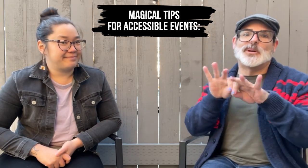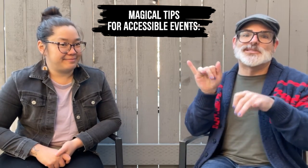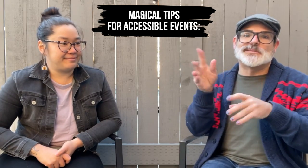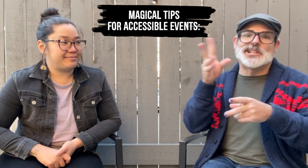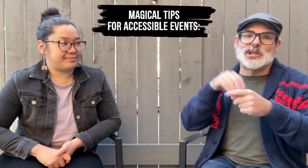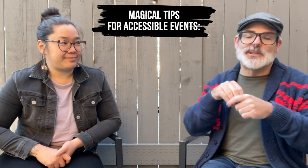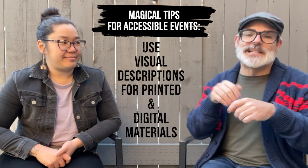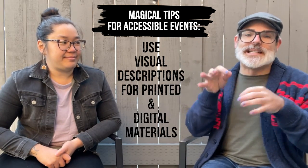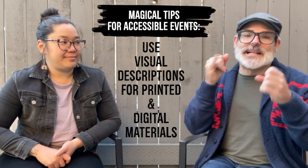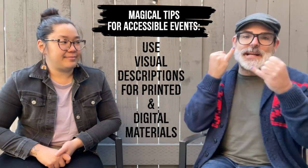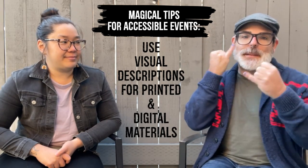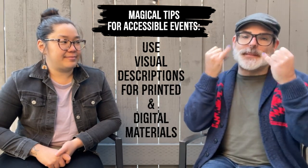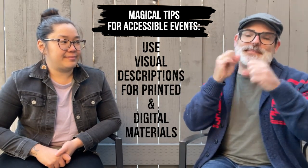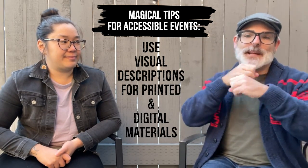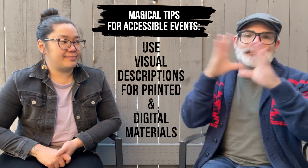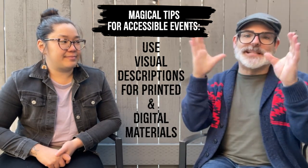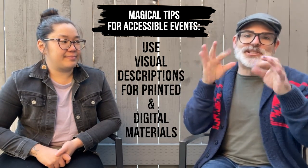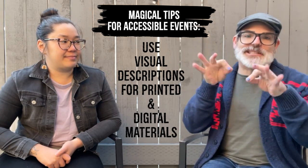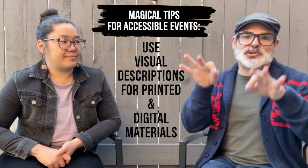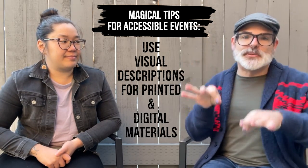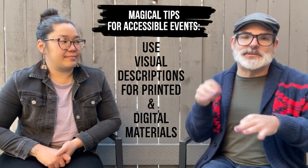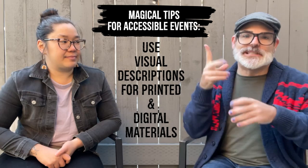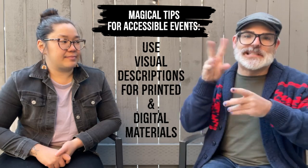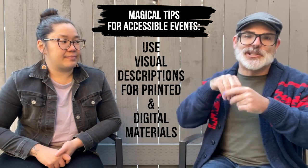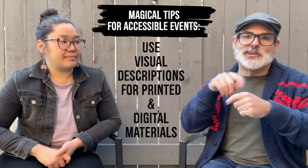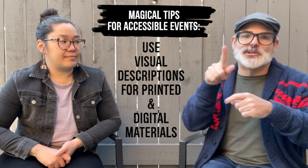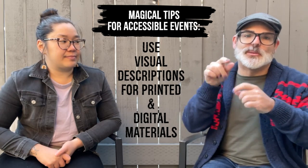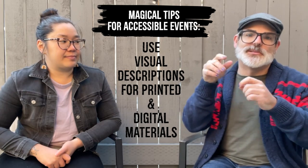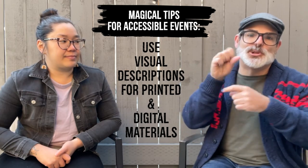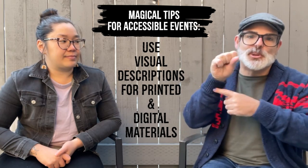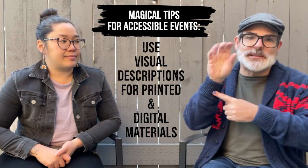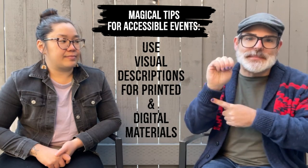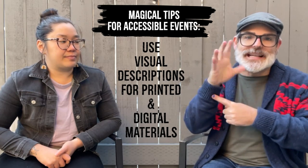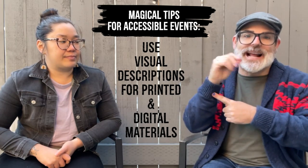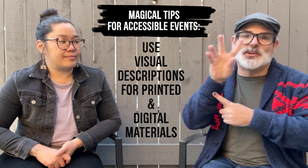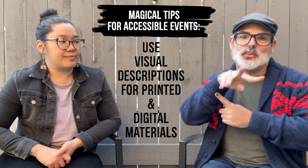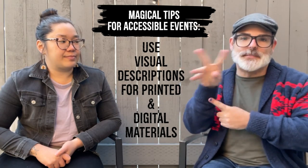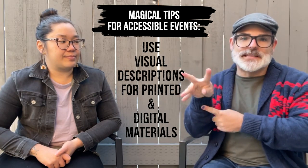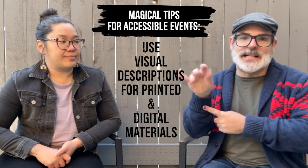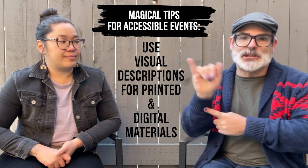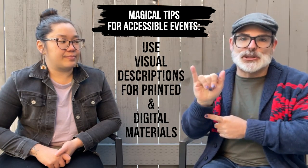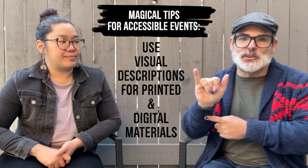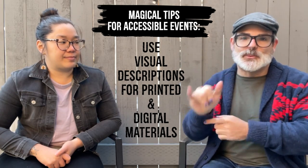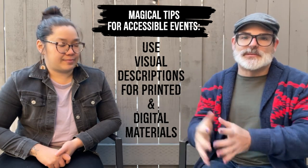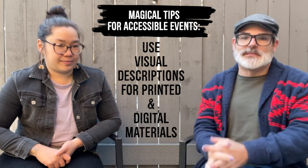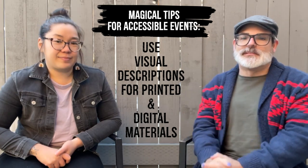It is important to include visual descriptions on your social media and website, too.